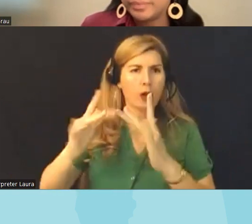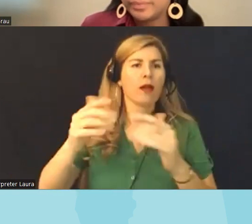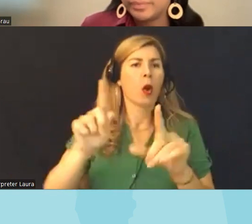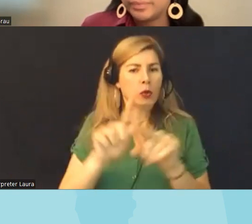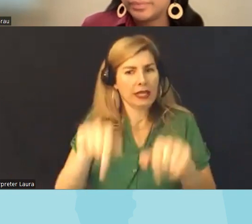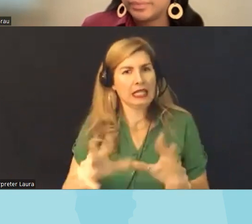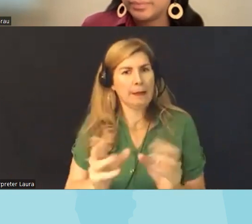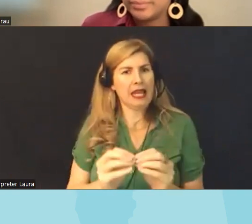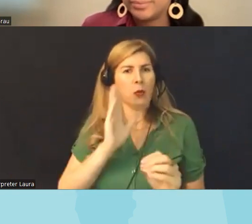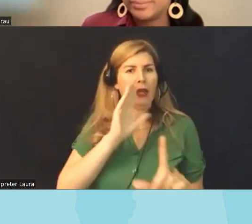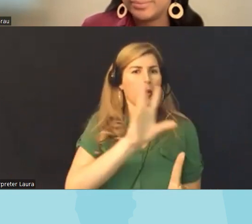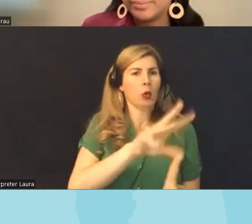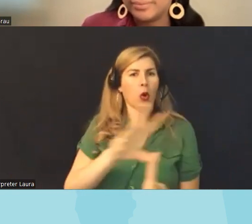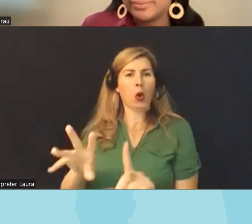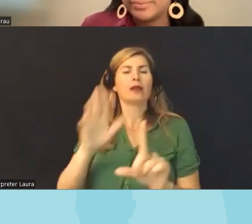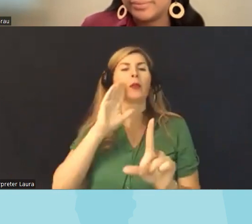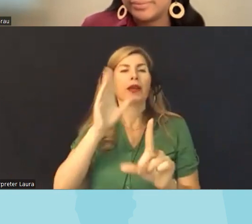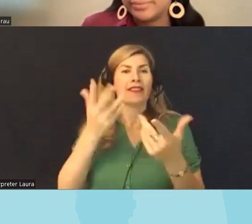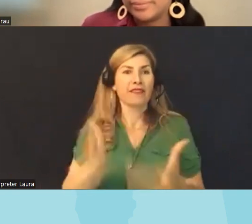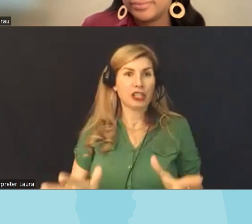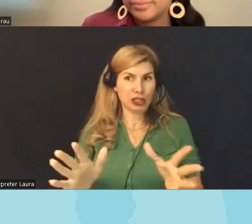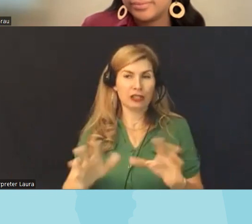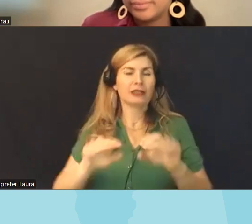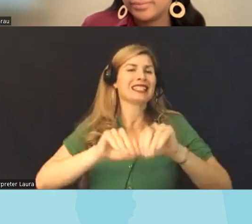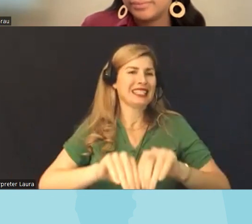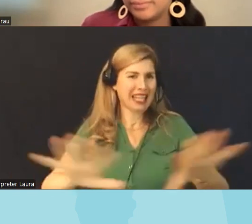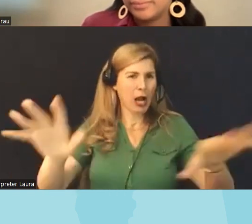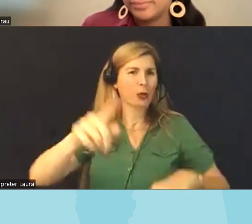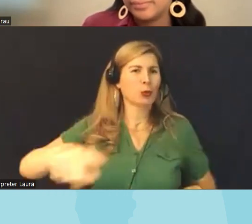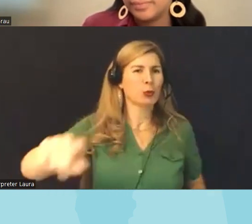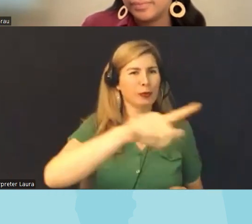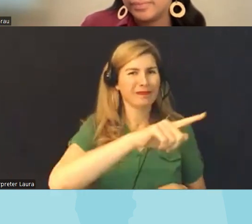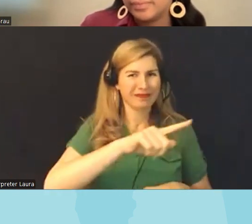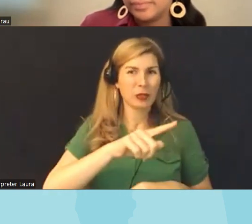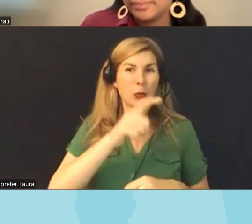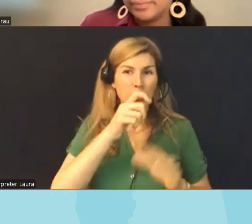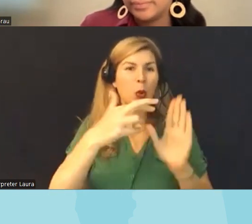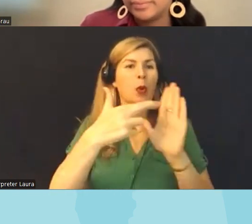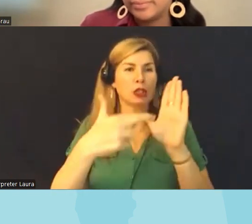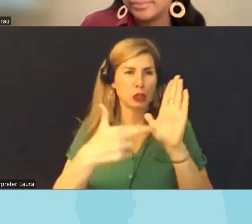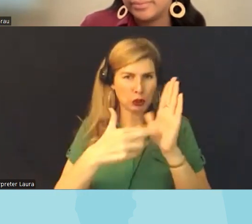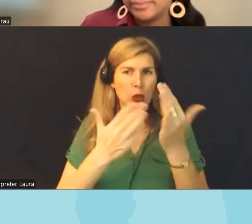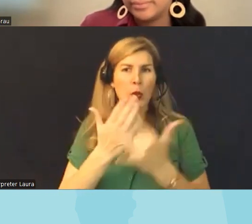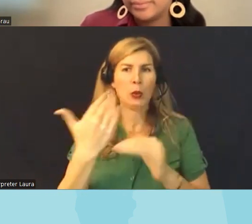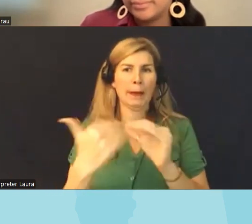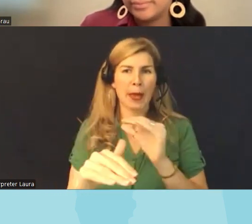will all be sent out um afterwards um to the folks who registered um via email and um we